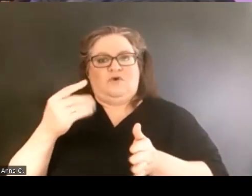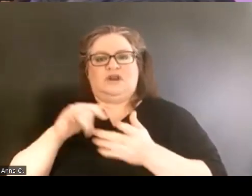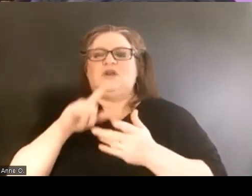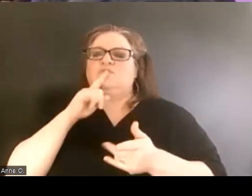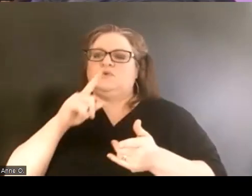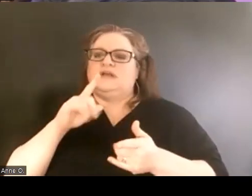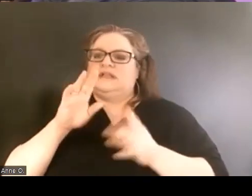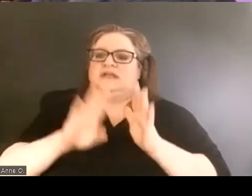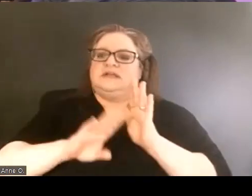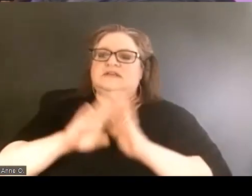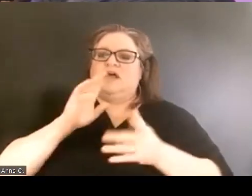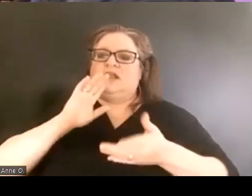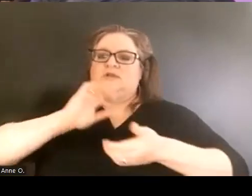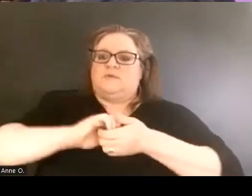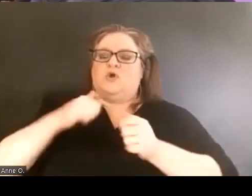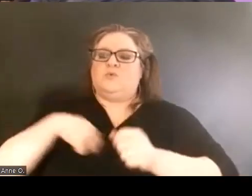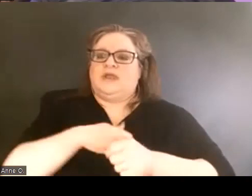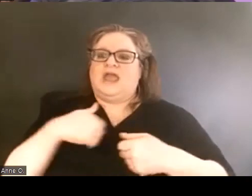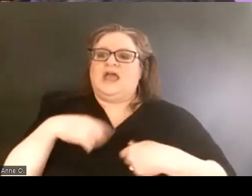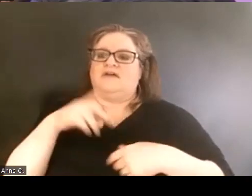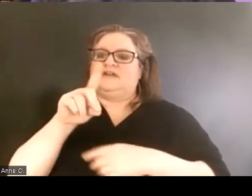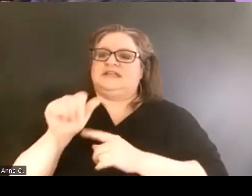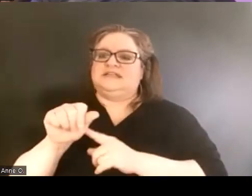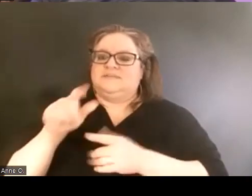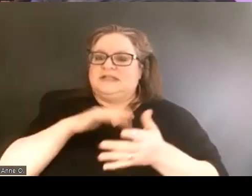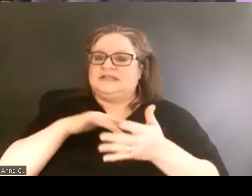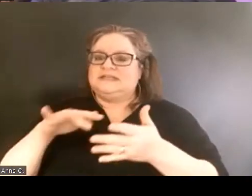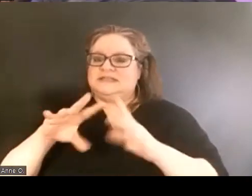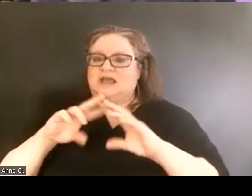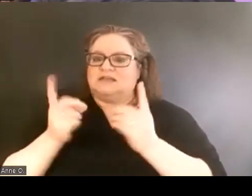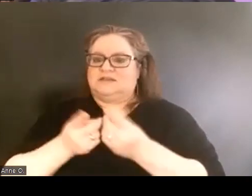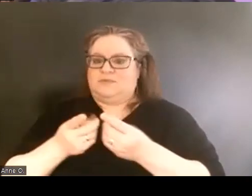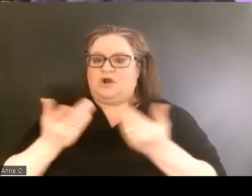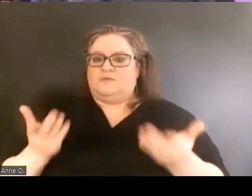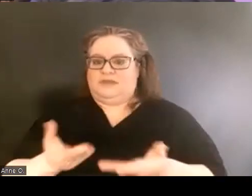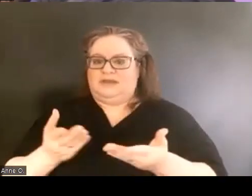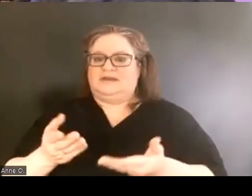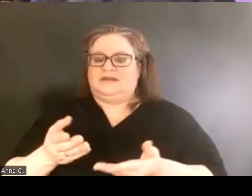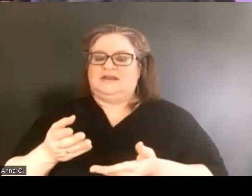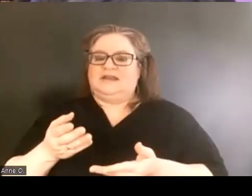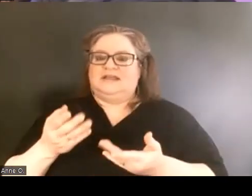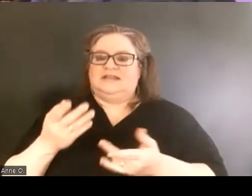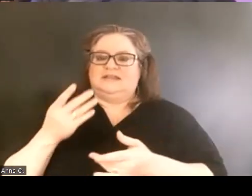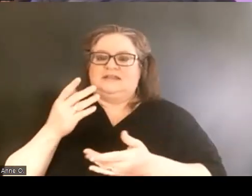We have a Disability Studies department at Miami University and we actually have a minor.